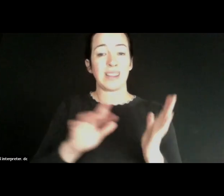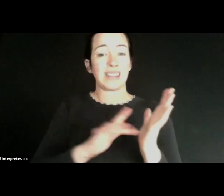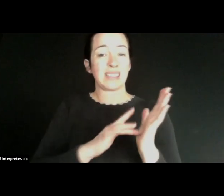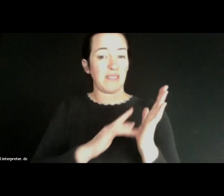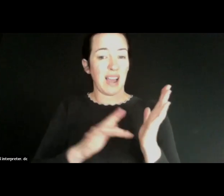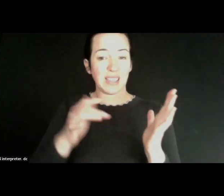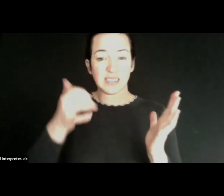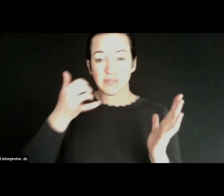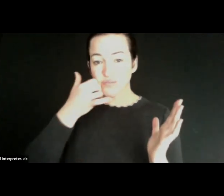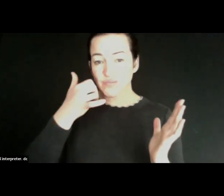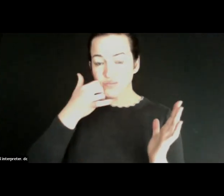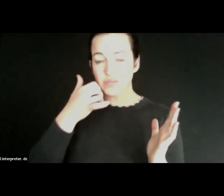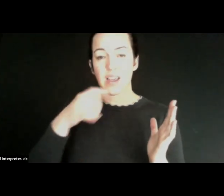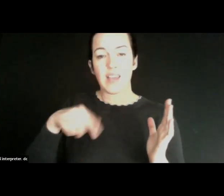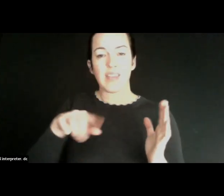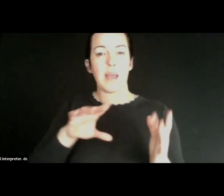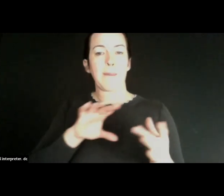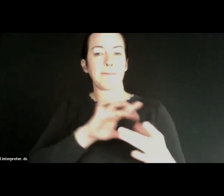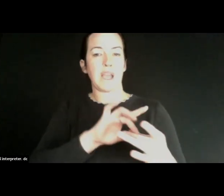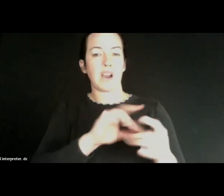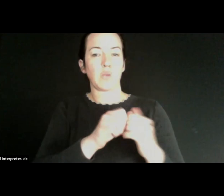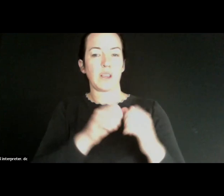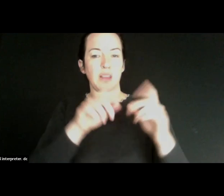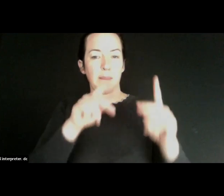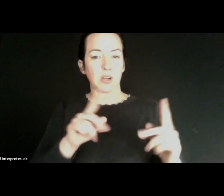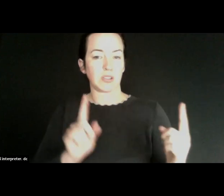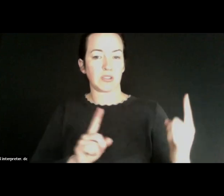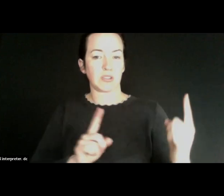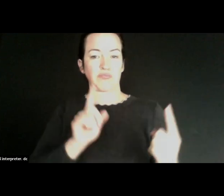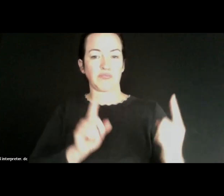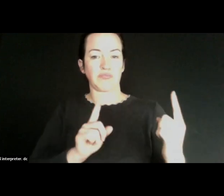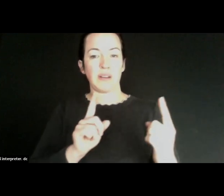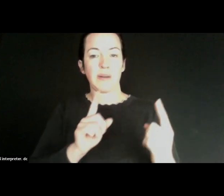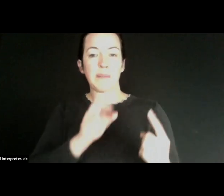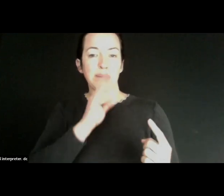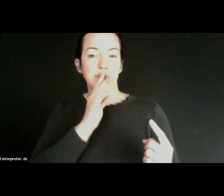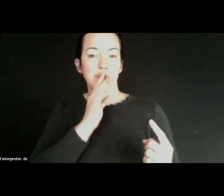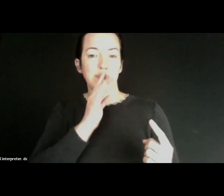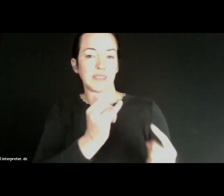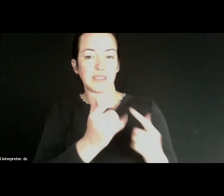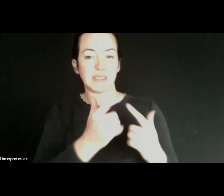They're paired up with an individual who can speak their language, and we typically are dealing with